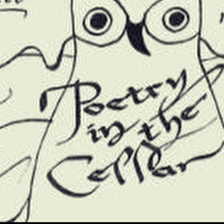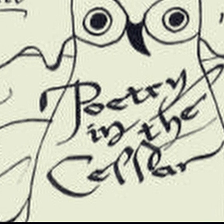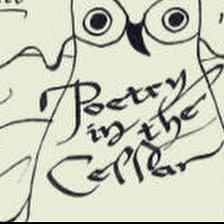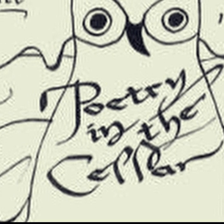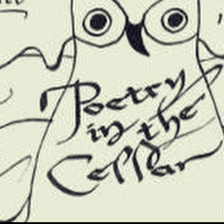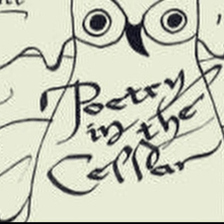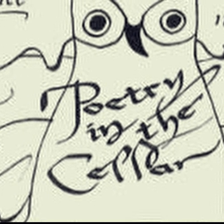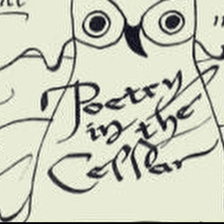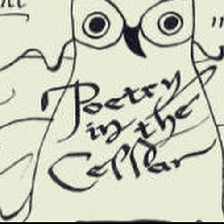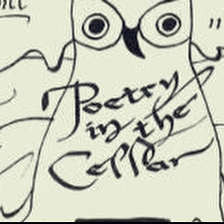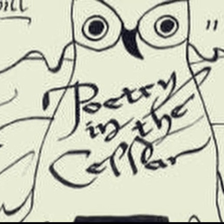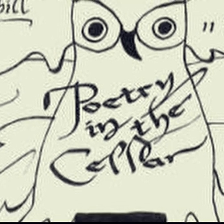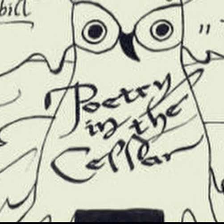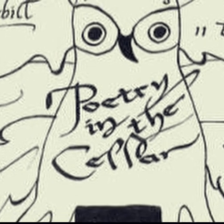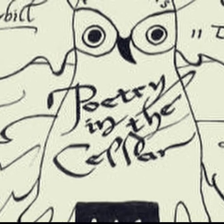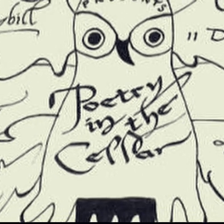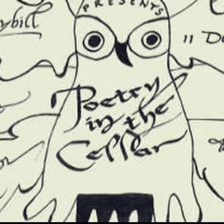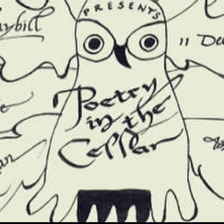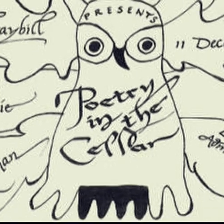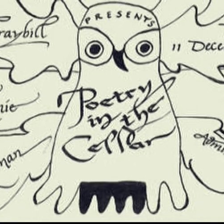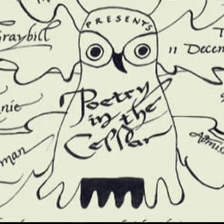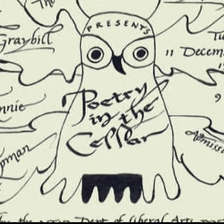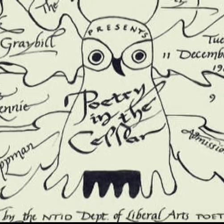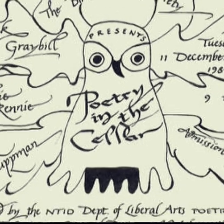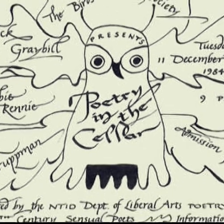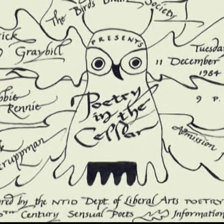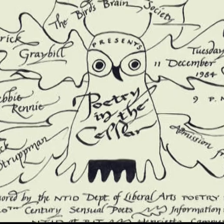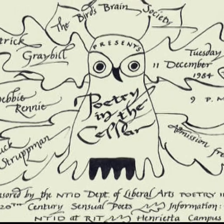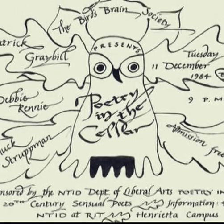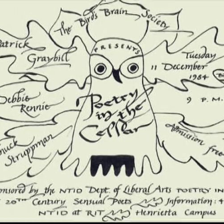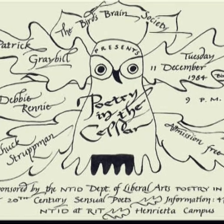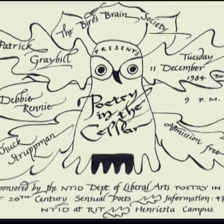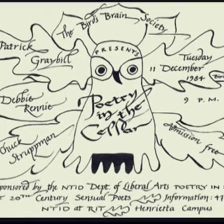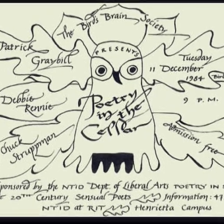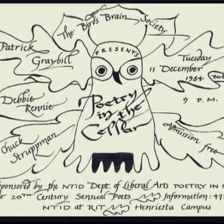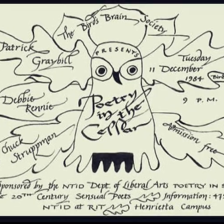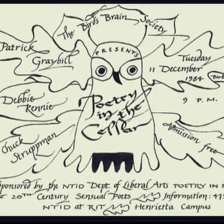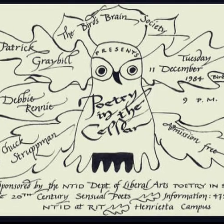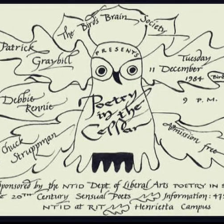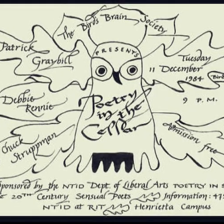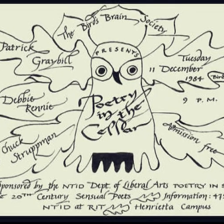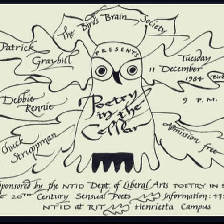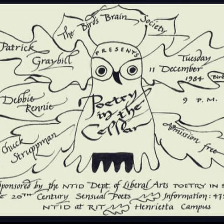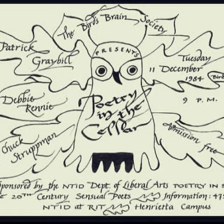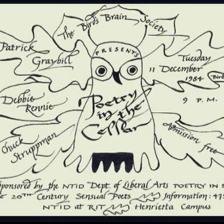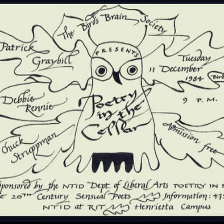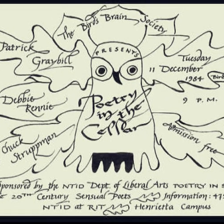Everybody was doing stories and creative signing, all kinds of performances. Everybody took turns.